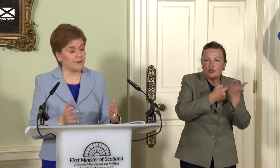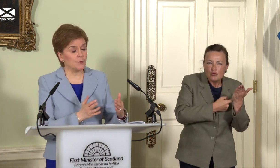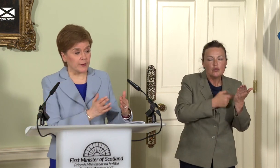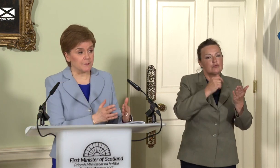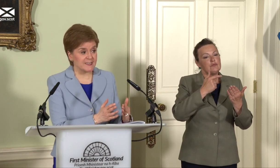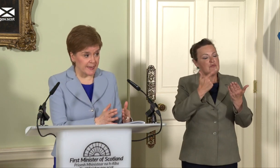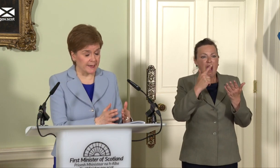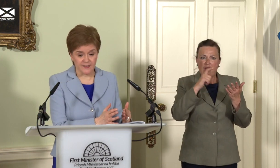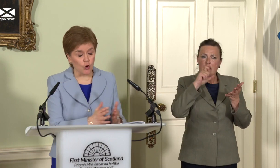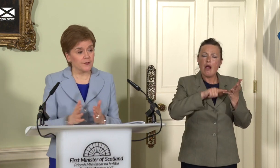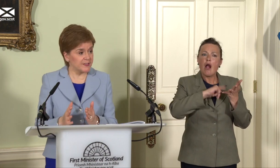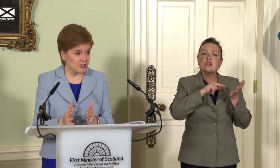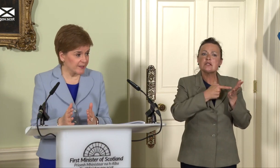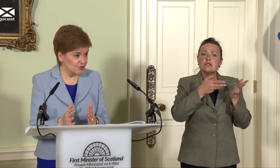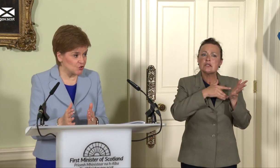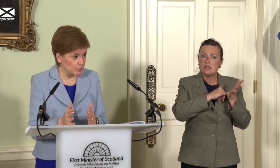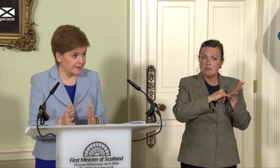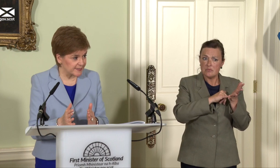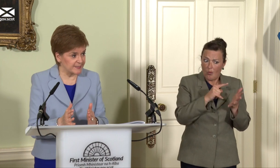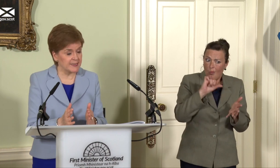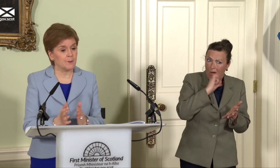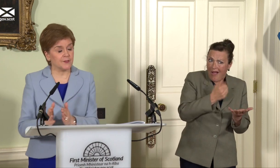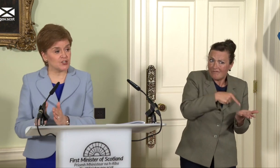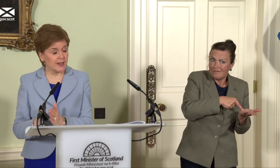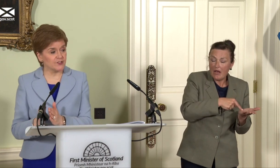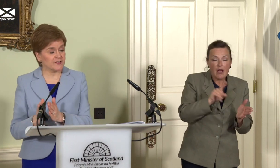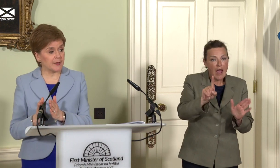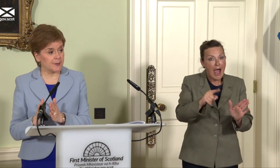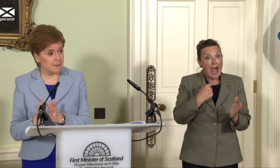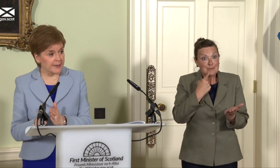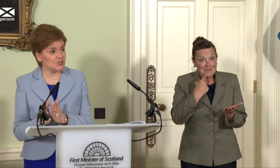What I’m saying is not that these challenges don’t exist, but these challenges can be managed